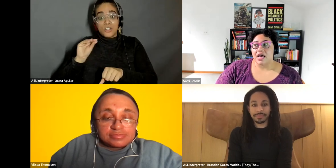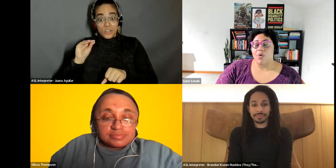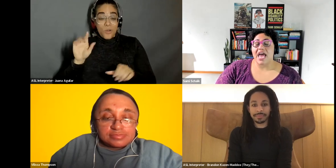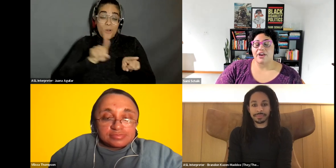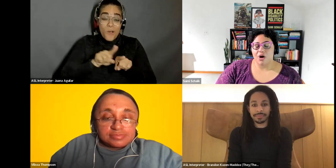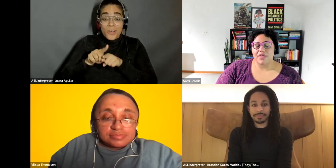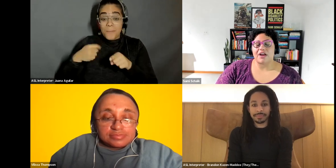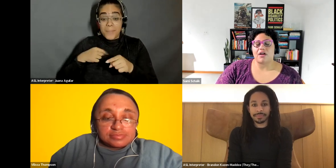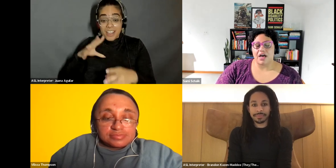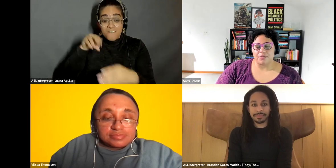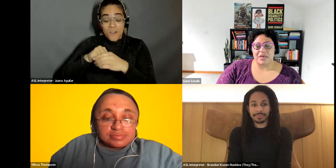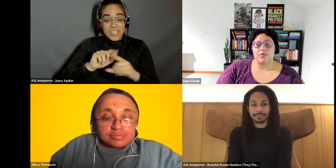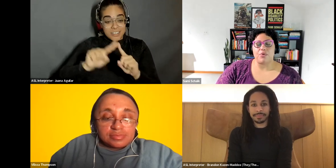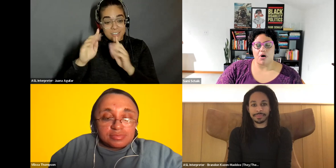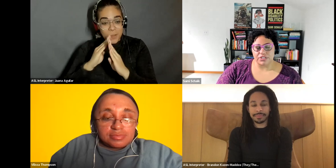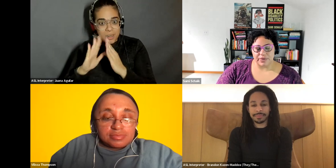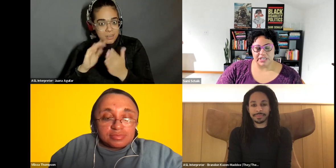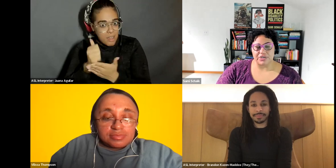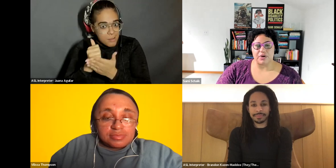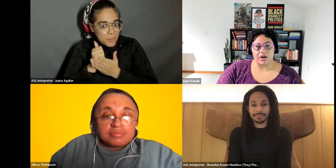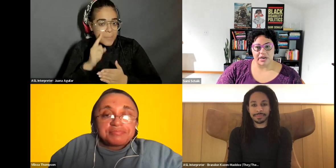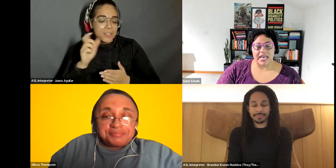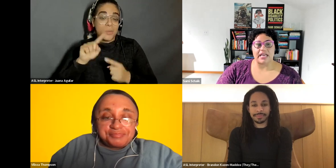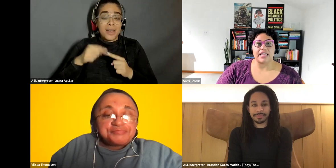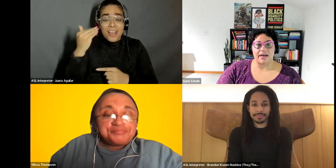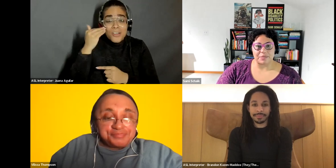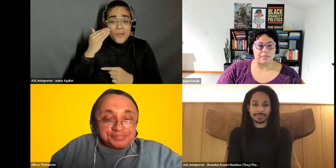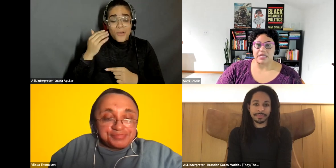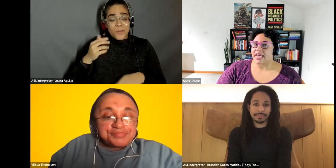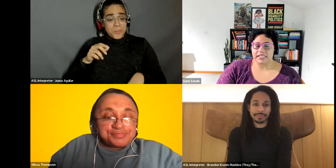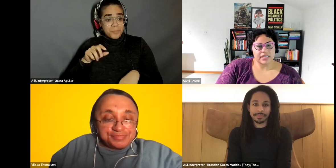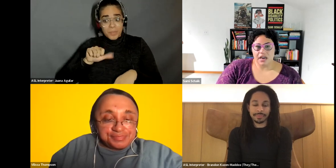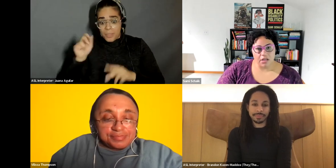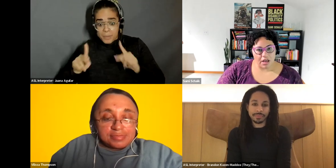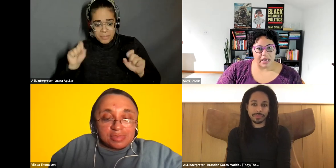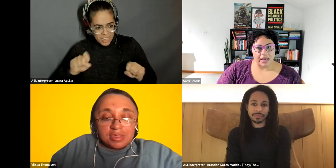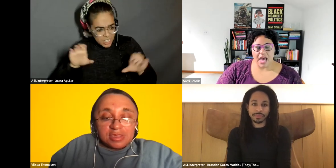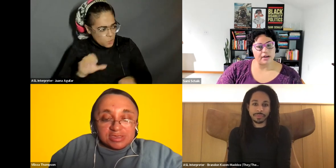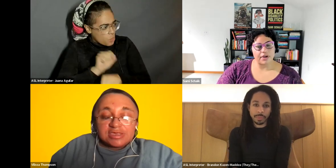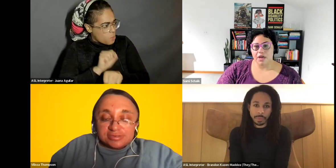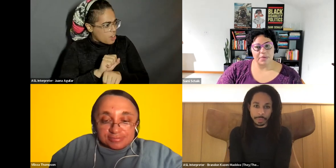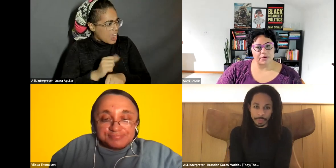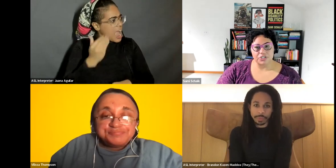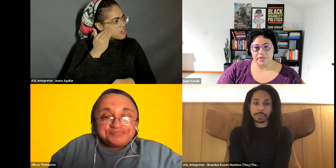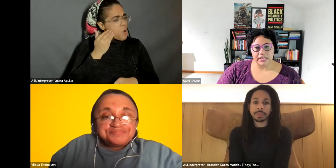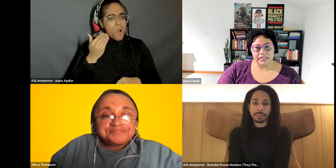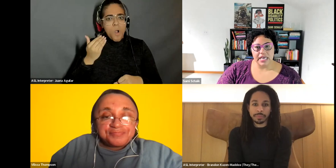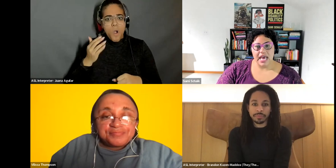Sami Schalk: when I know that there are other people who also can do the work, it allows me to be like it's not all on me. I know there are other people doing this.